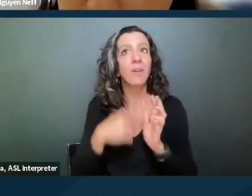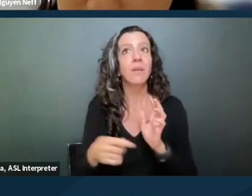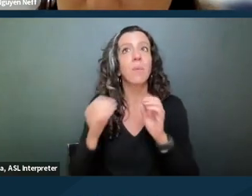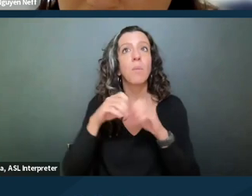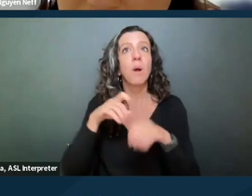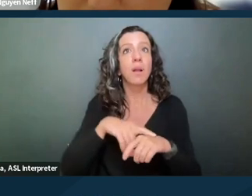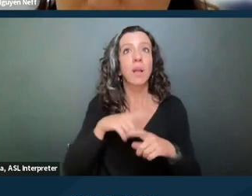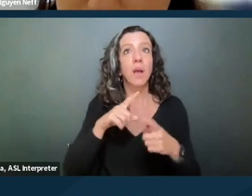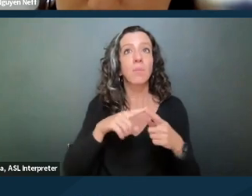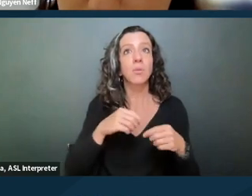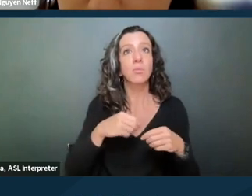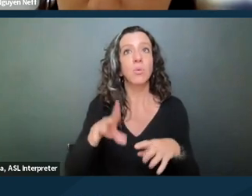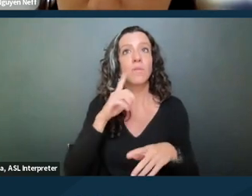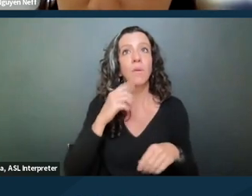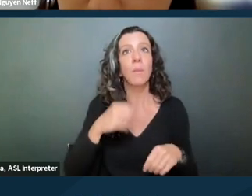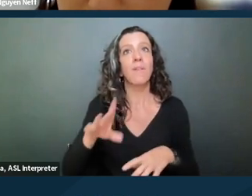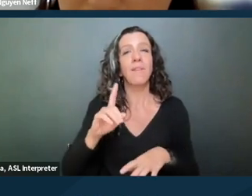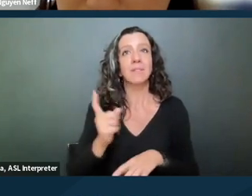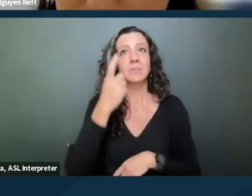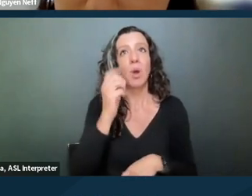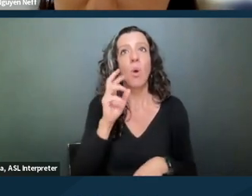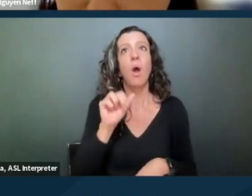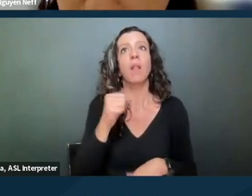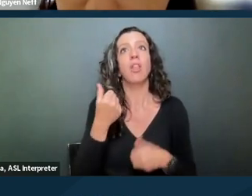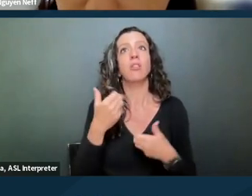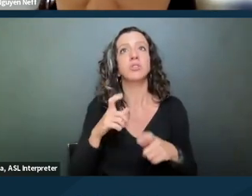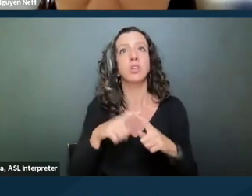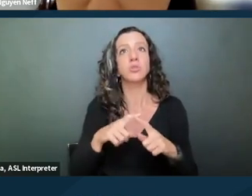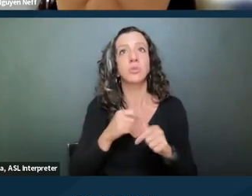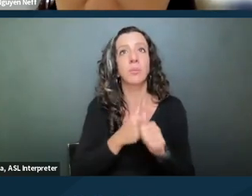or getting another chance to comply for a conduct step after violation?